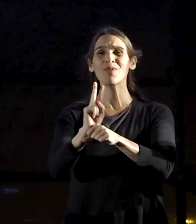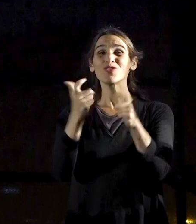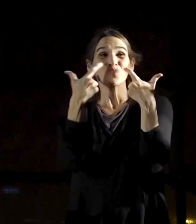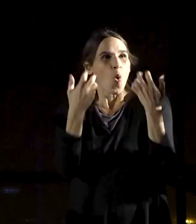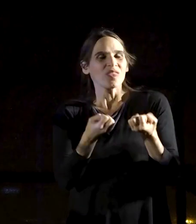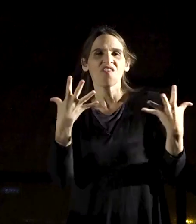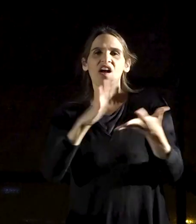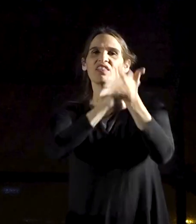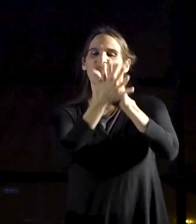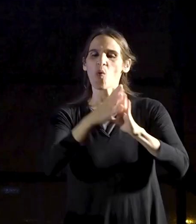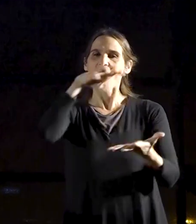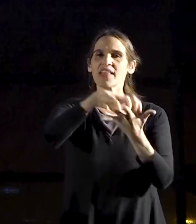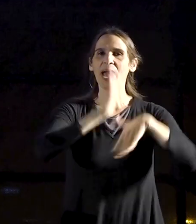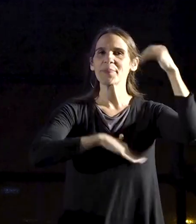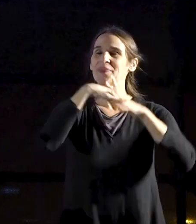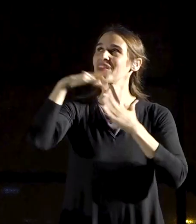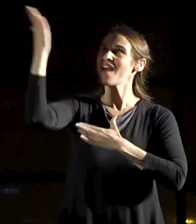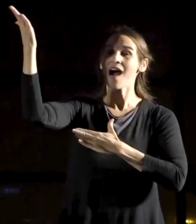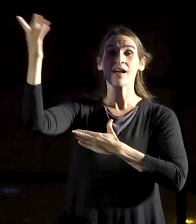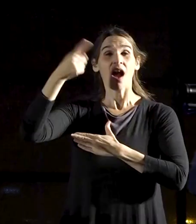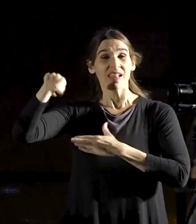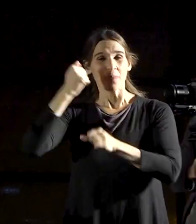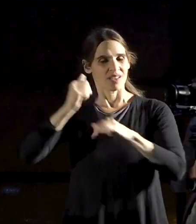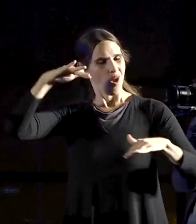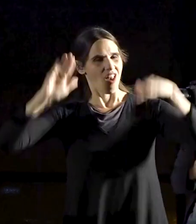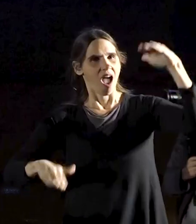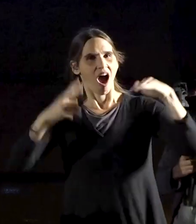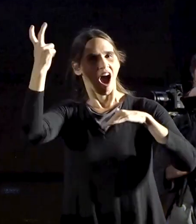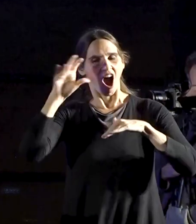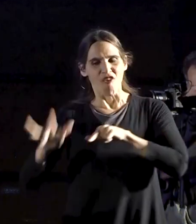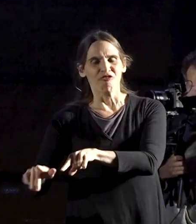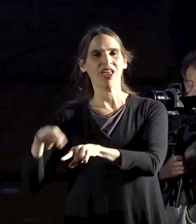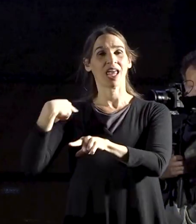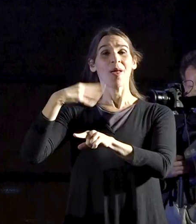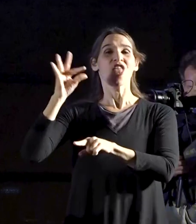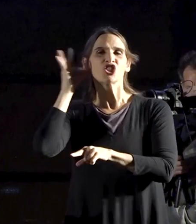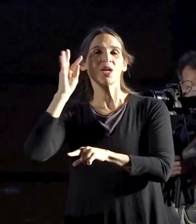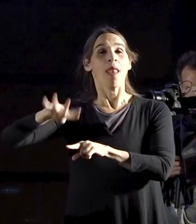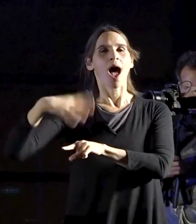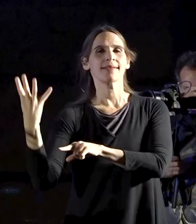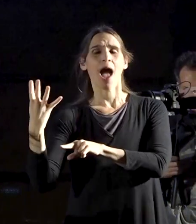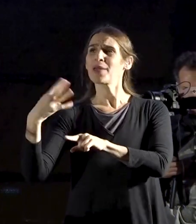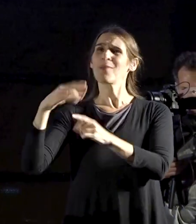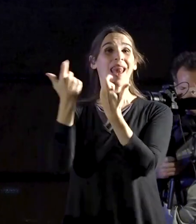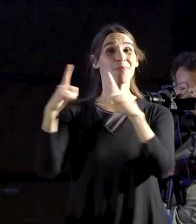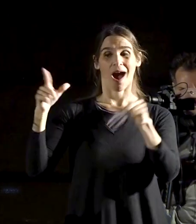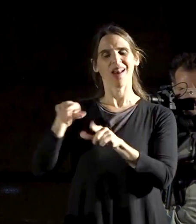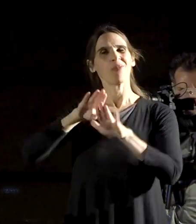You intend to discriminate against Arabs, women, LGBT people, and liberals, and you’ll let